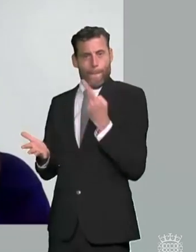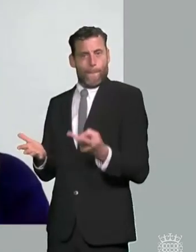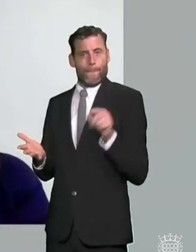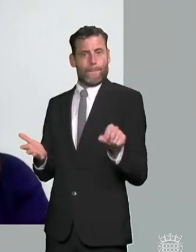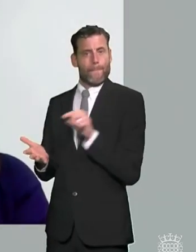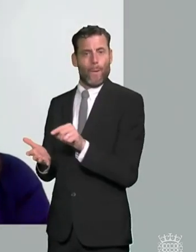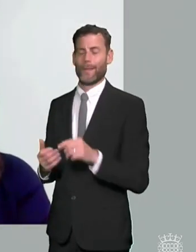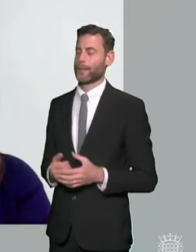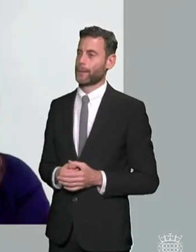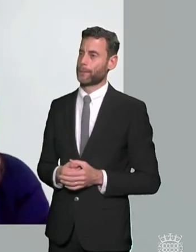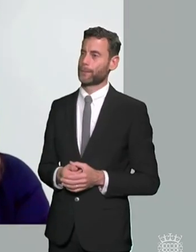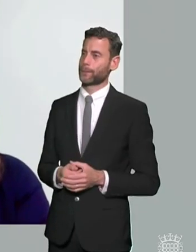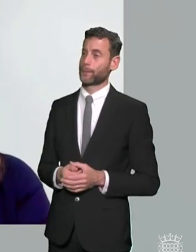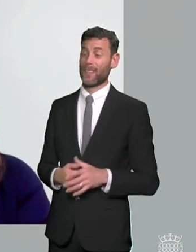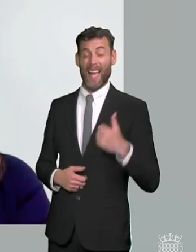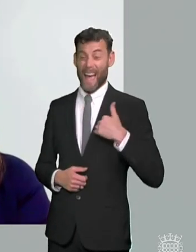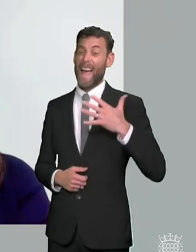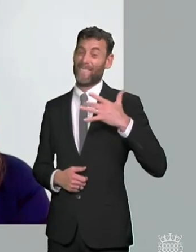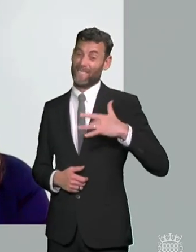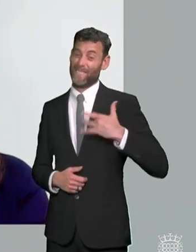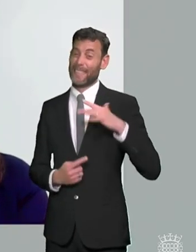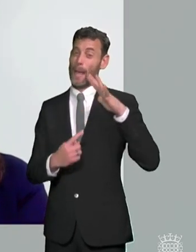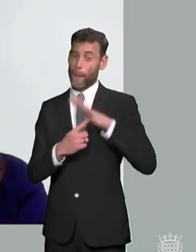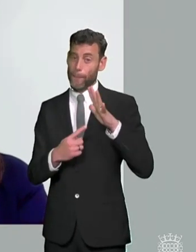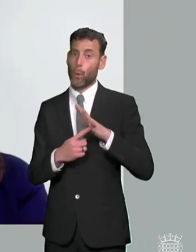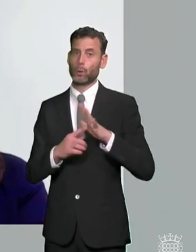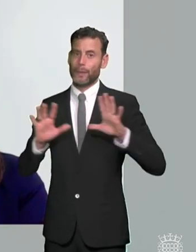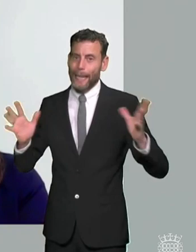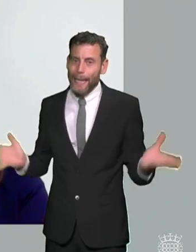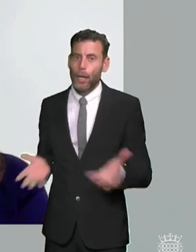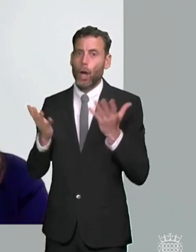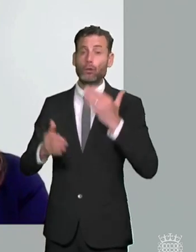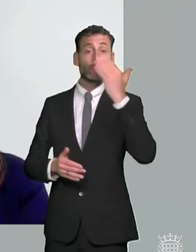a need to incentivize um inclusion in mainstream but it's also about making sure that there's an